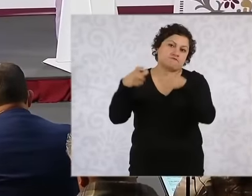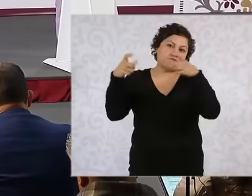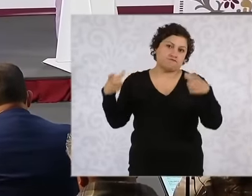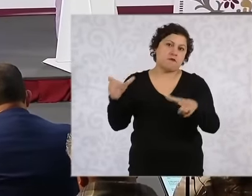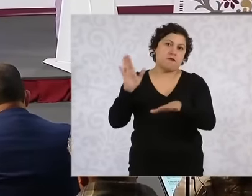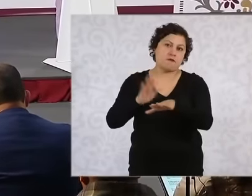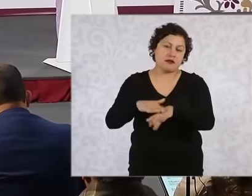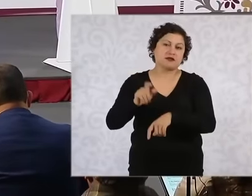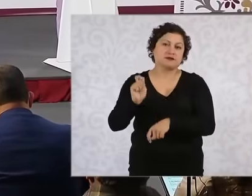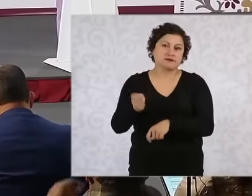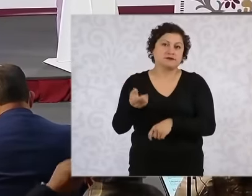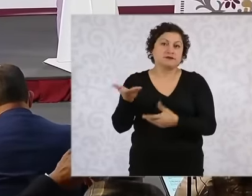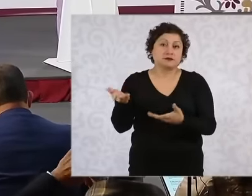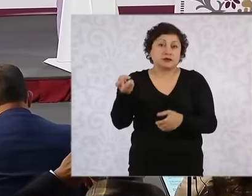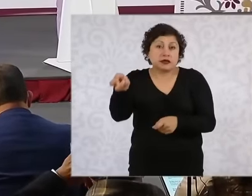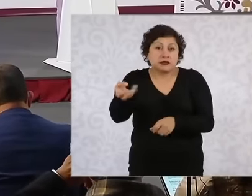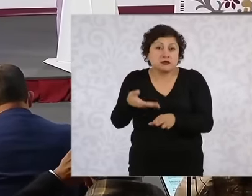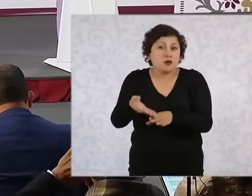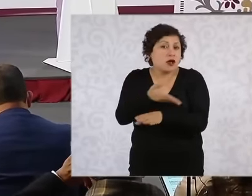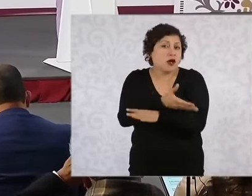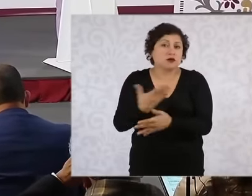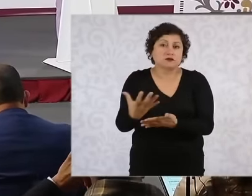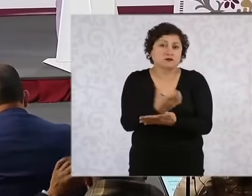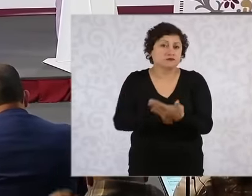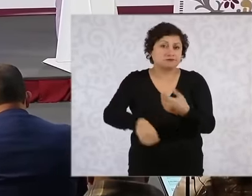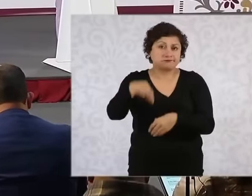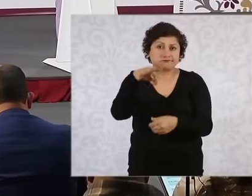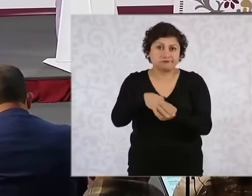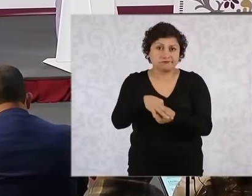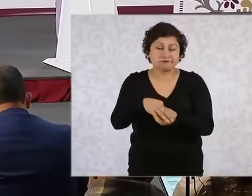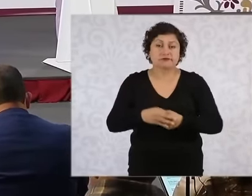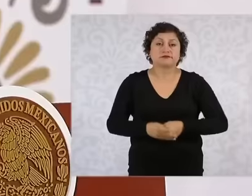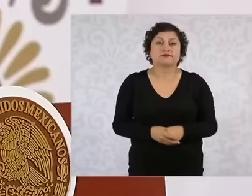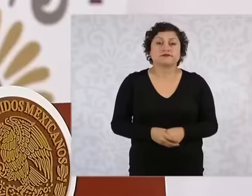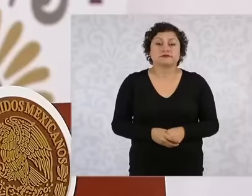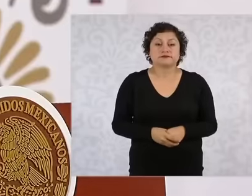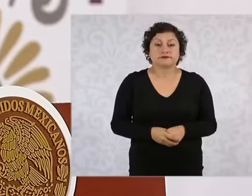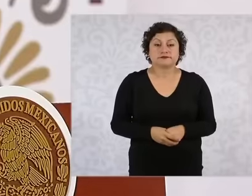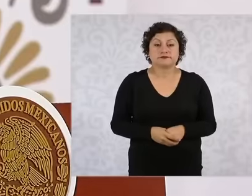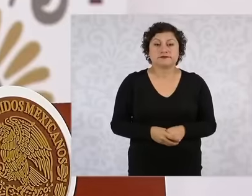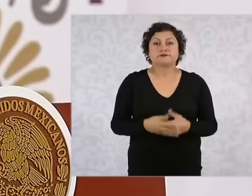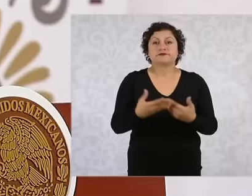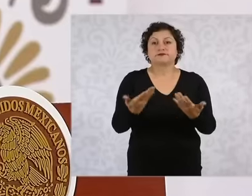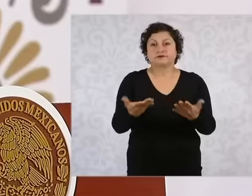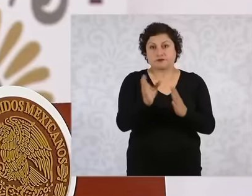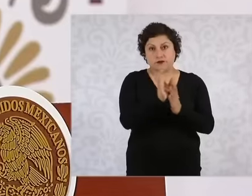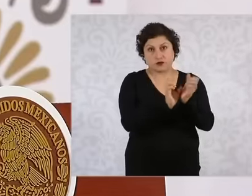election What does the Constitution say to change the